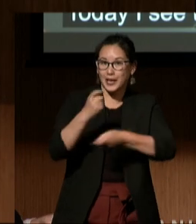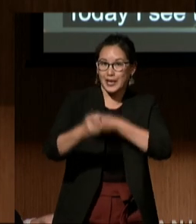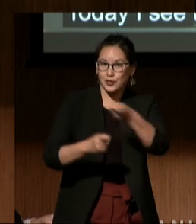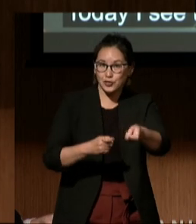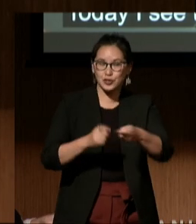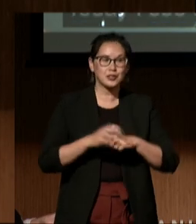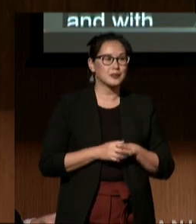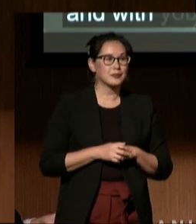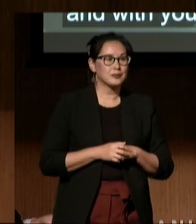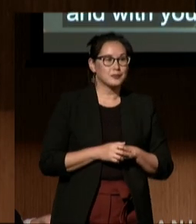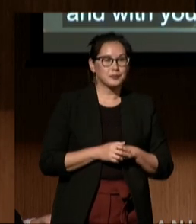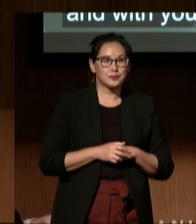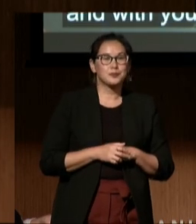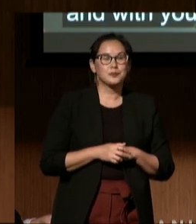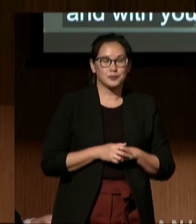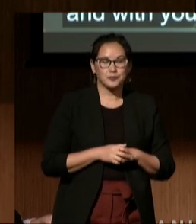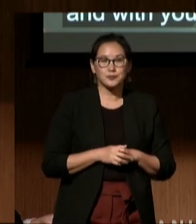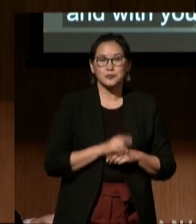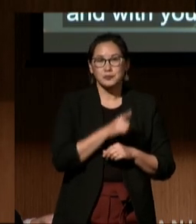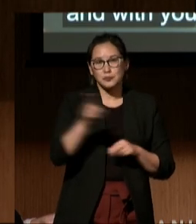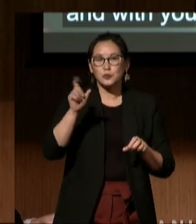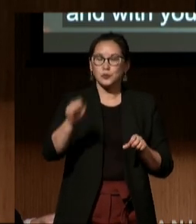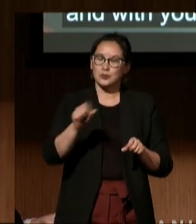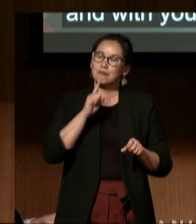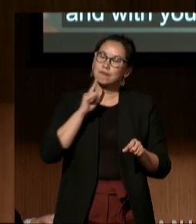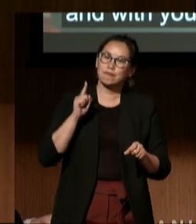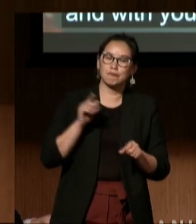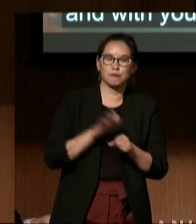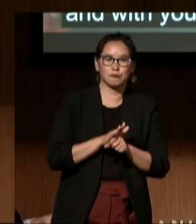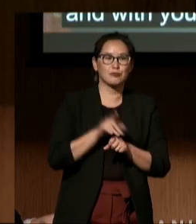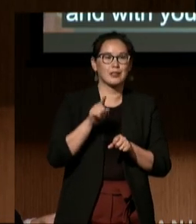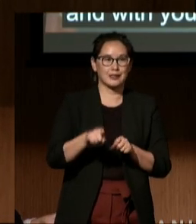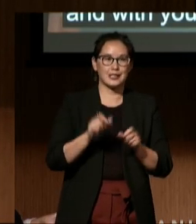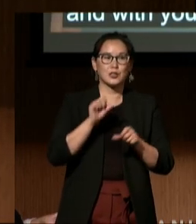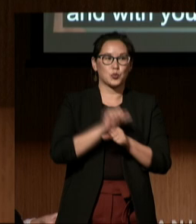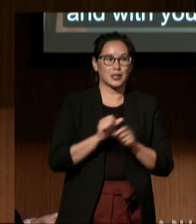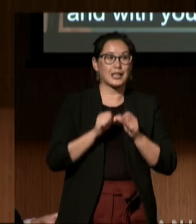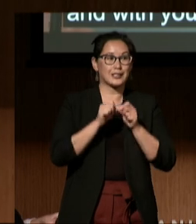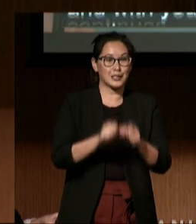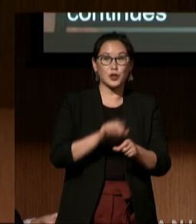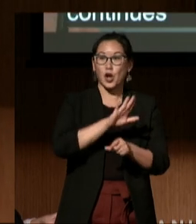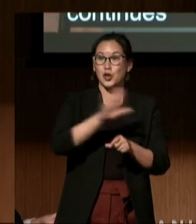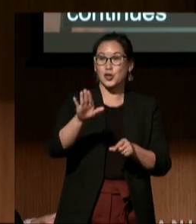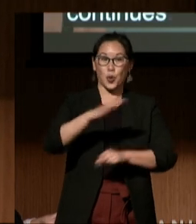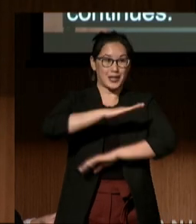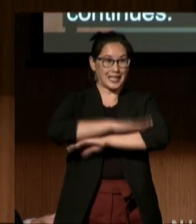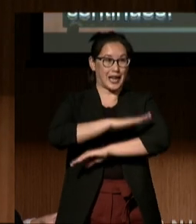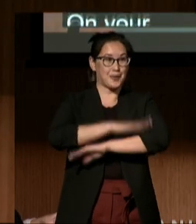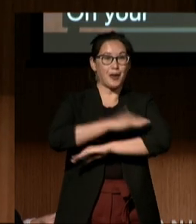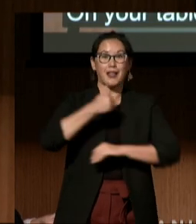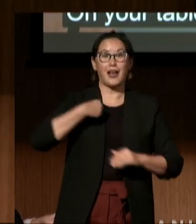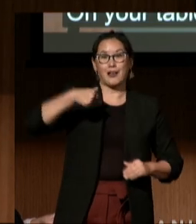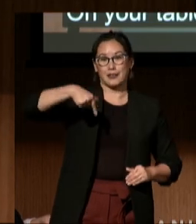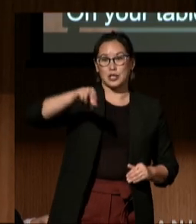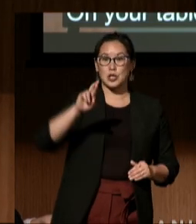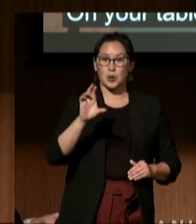you can ensure that this work continues. On your table, there's a QR code, or if you would prefer,